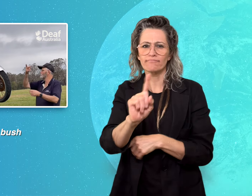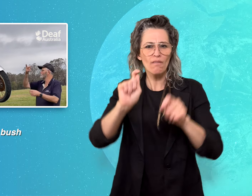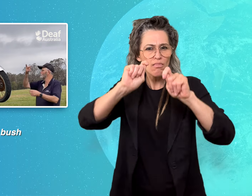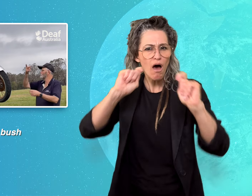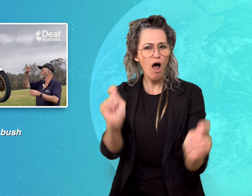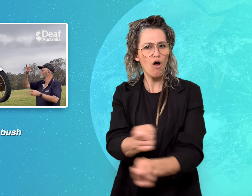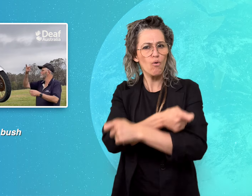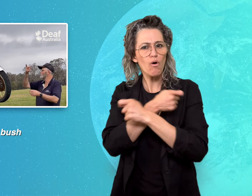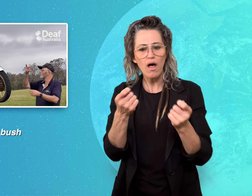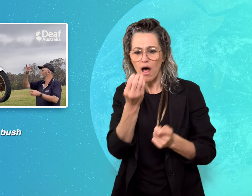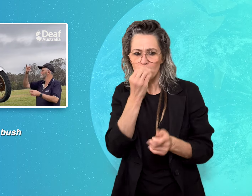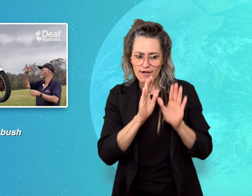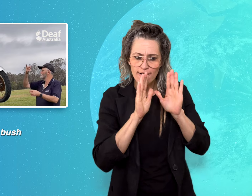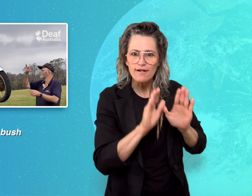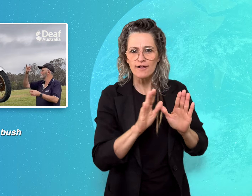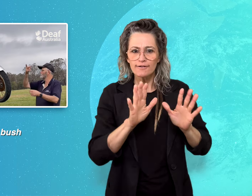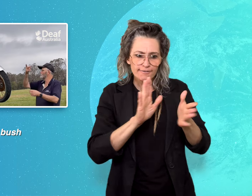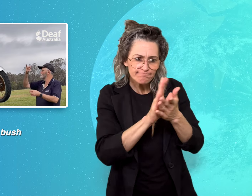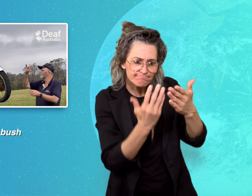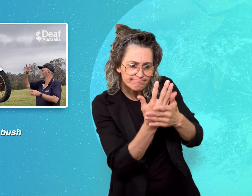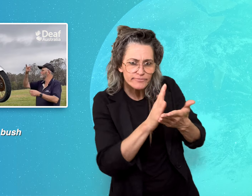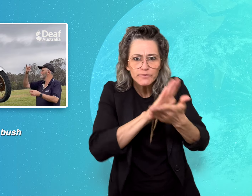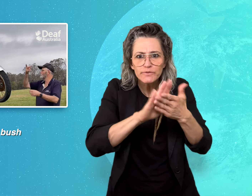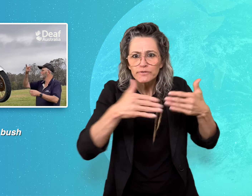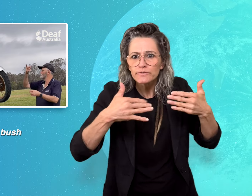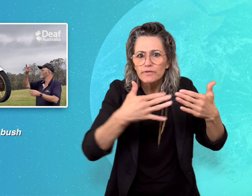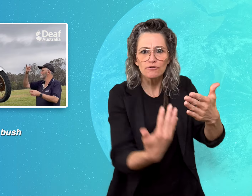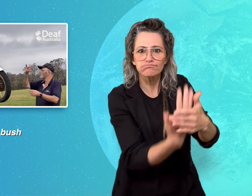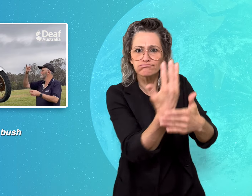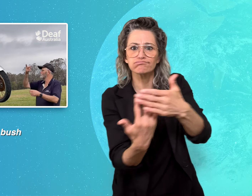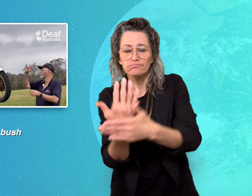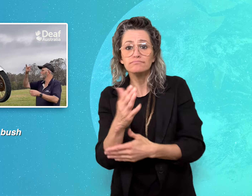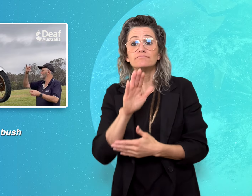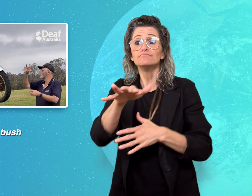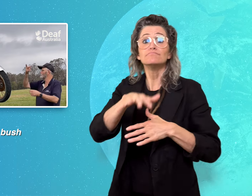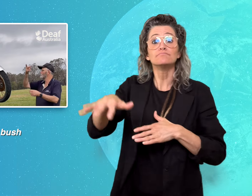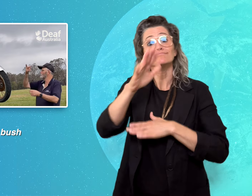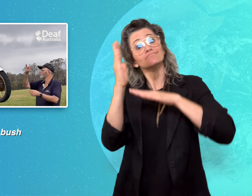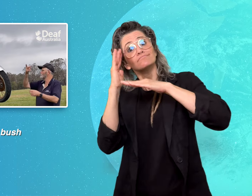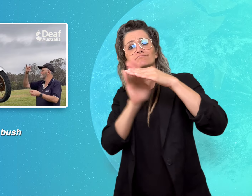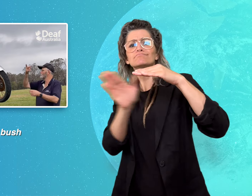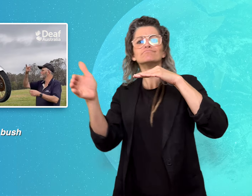Chris proudly explains that behind his property, there are 16 acres